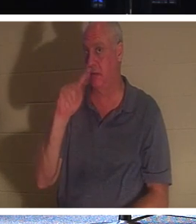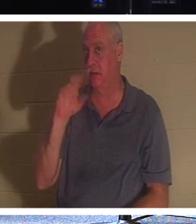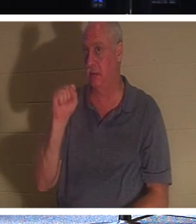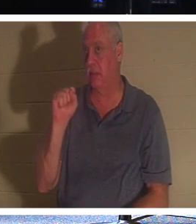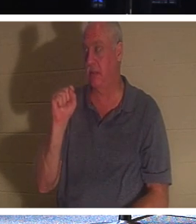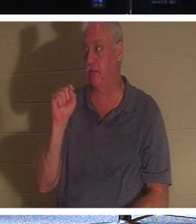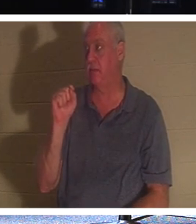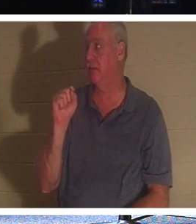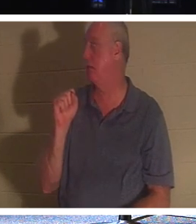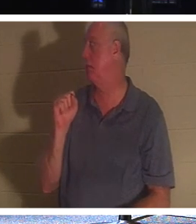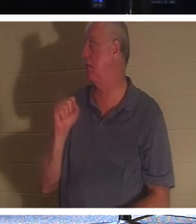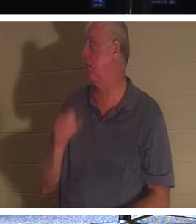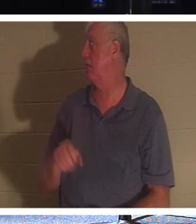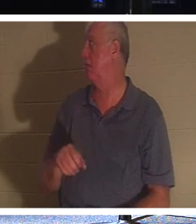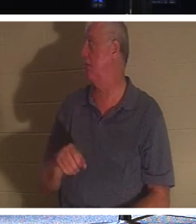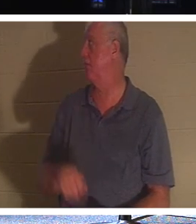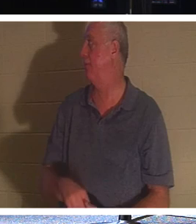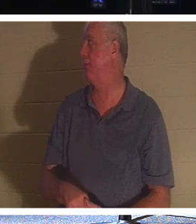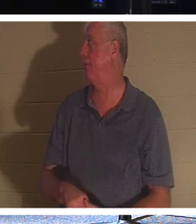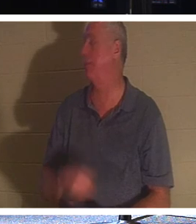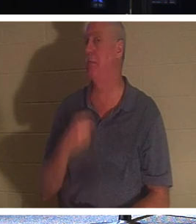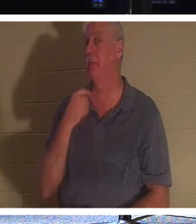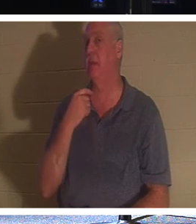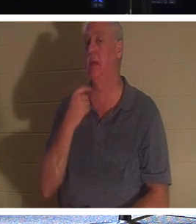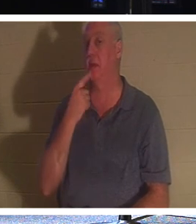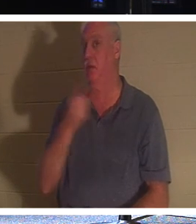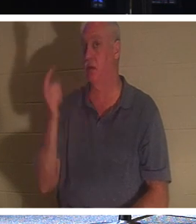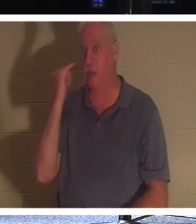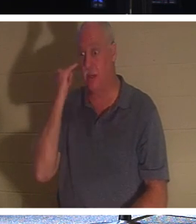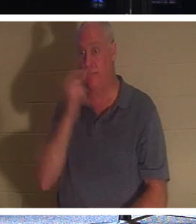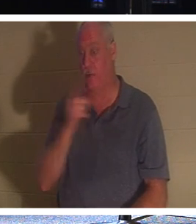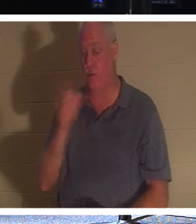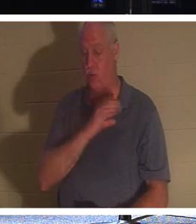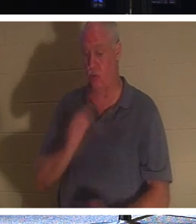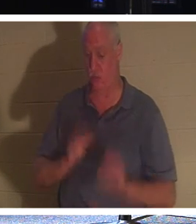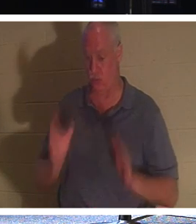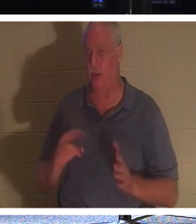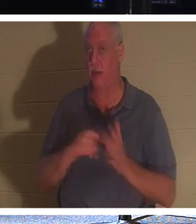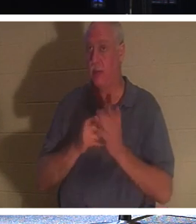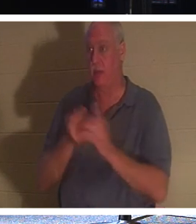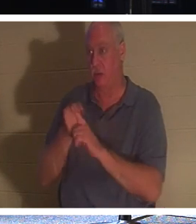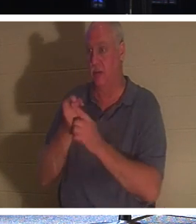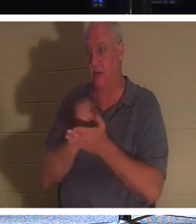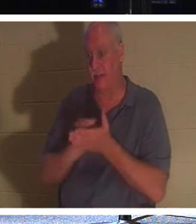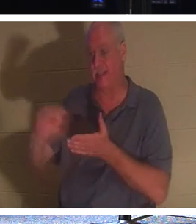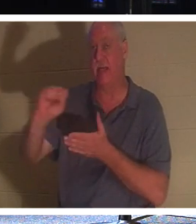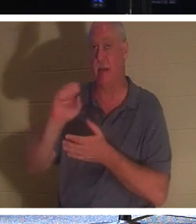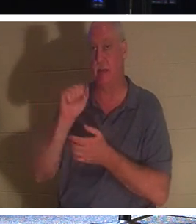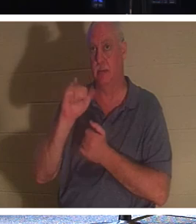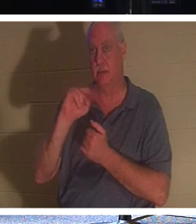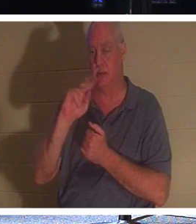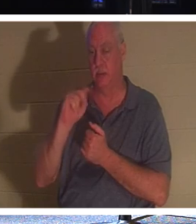hands. But let me say this if you are a Christian you are a saint, because Christians know they're